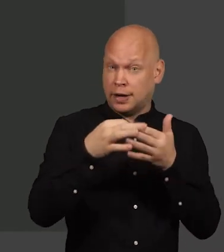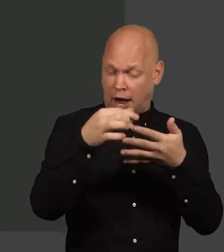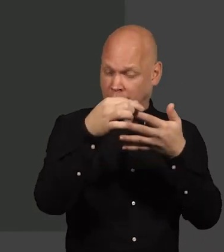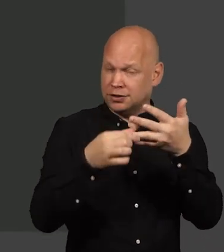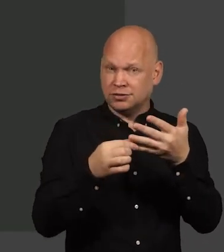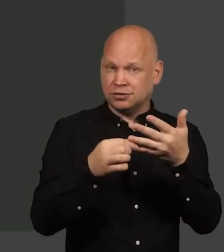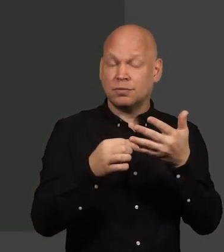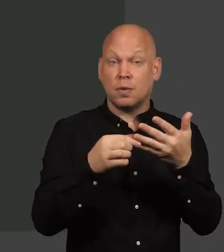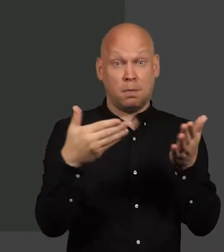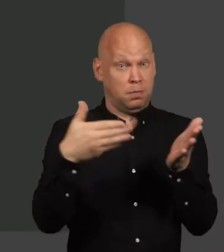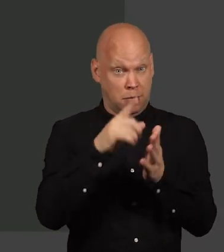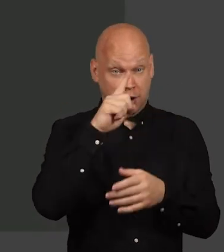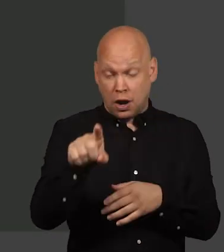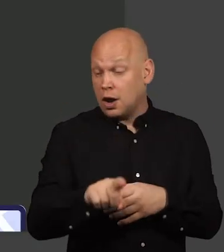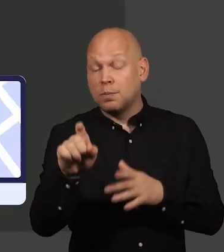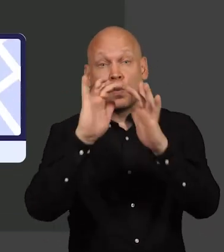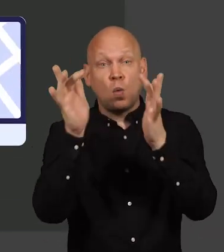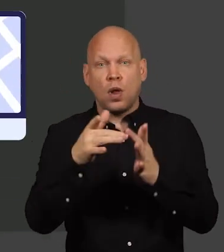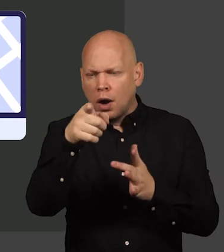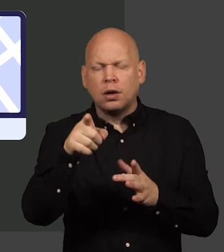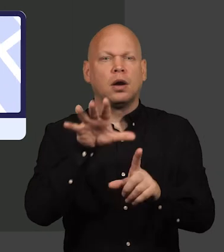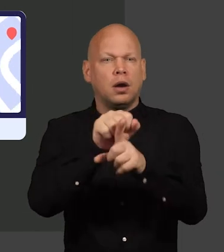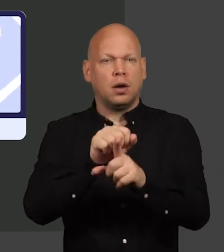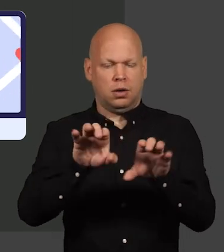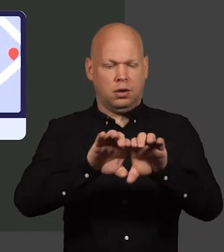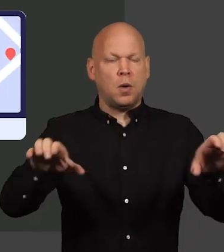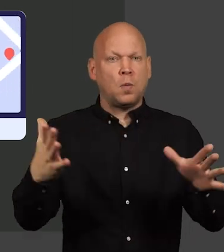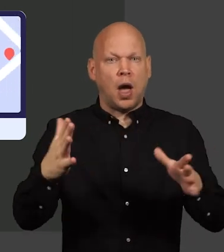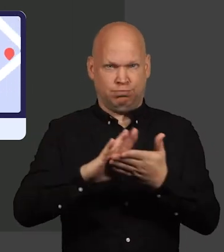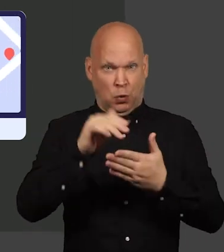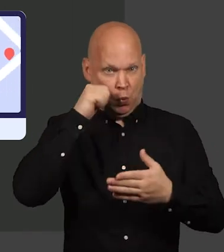and guidance available and you can use an online portal to find out where your nearest gas main is